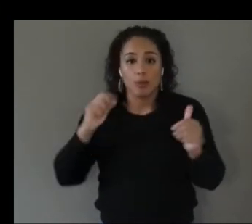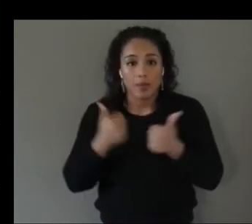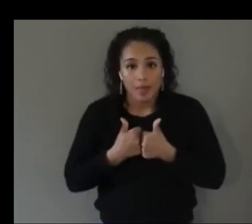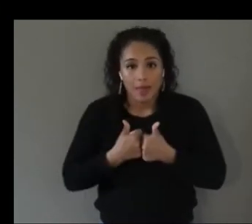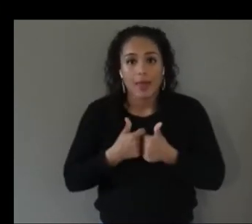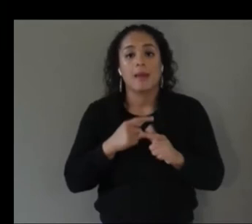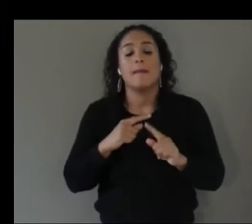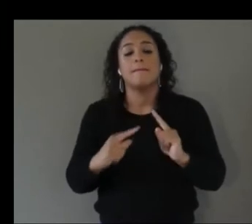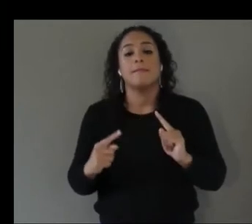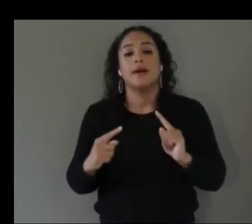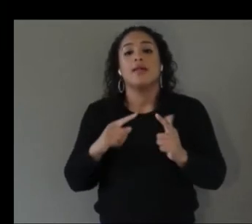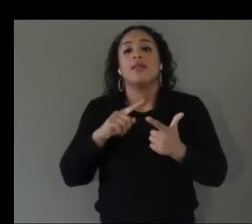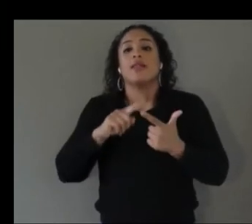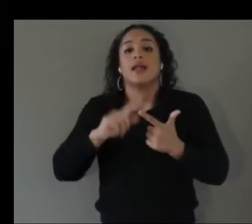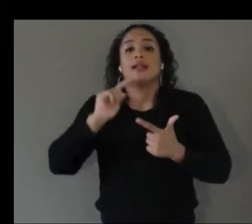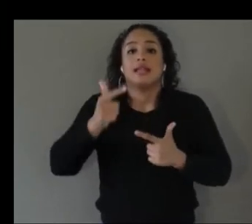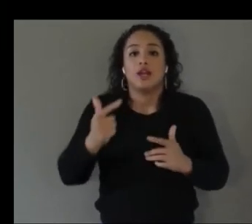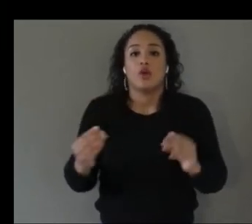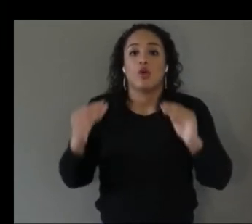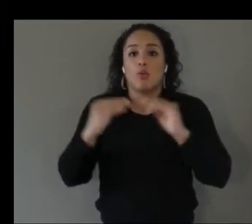and so that was one of the big things that we dealt with in the design